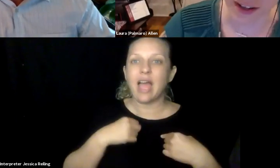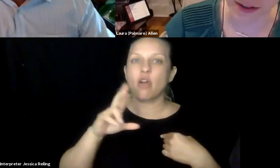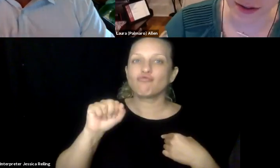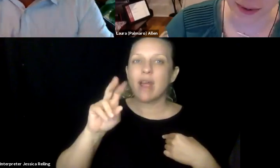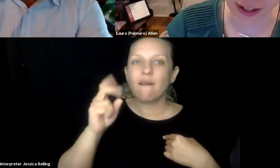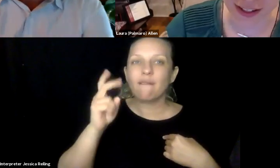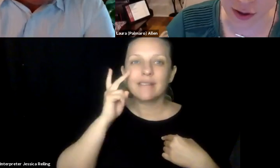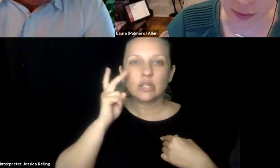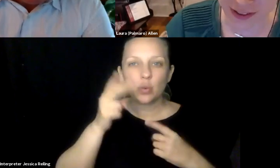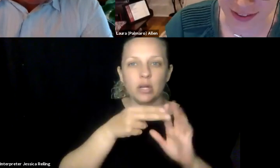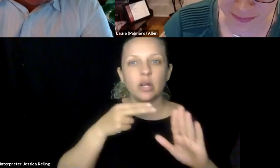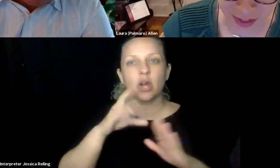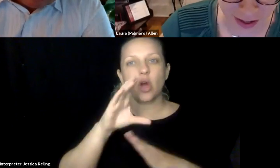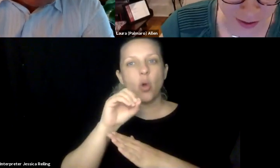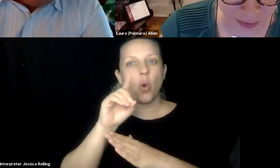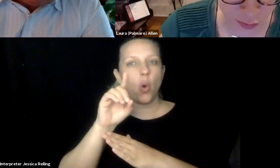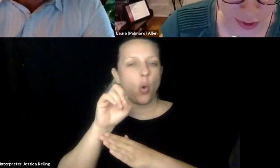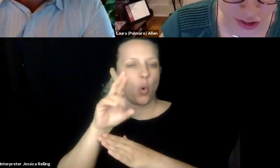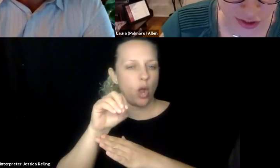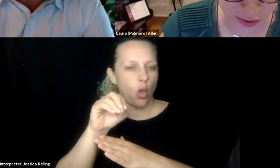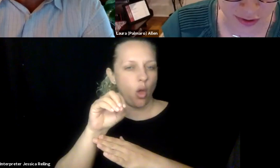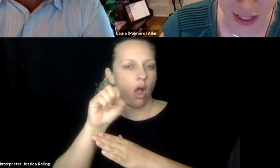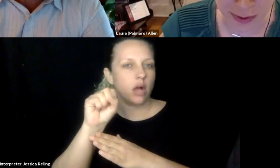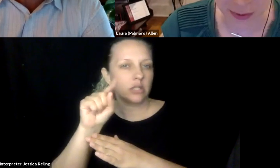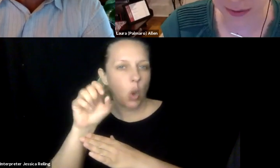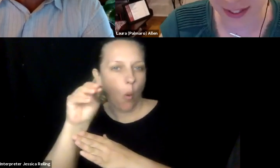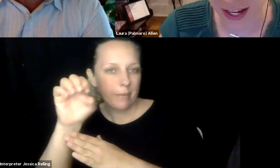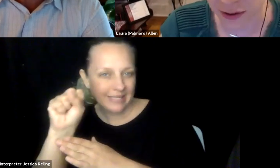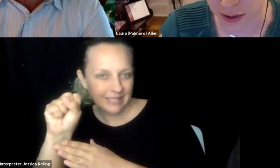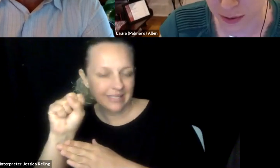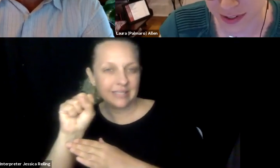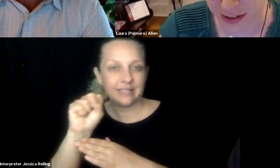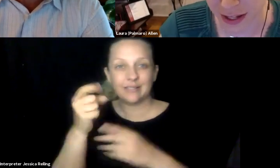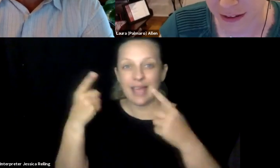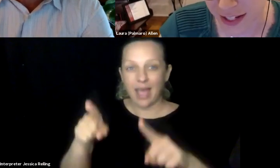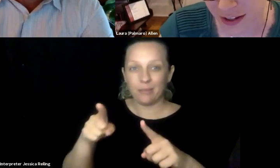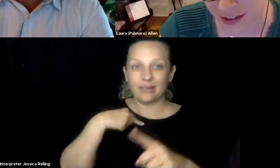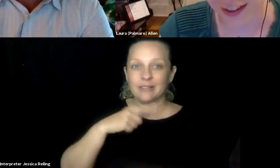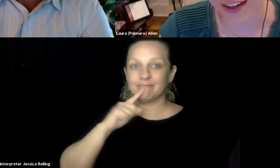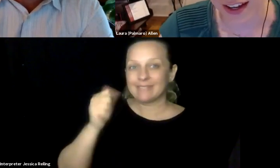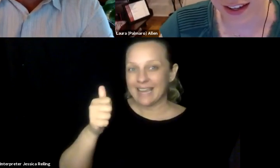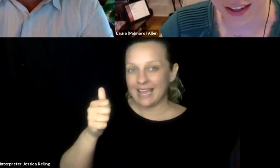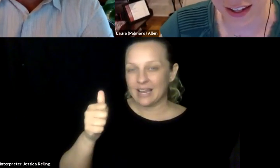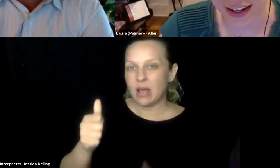So, yeah, a little bit about me. I have a very rare